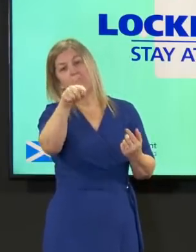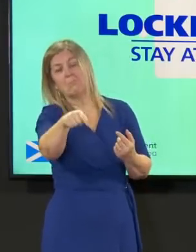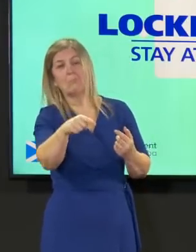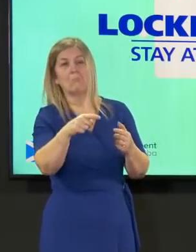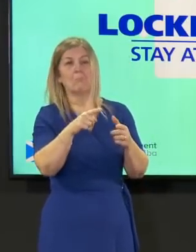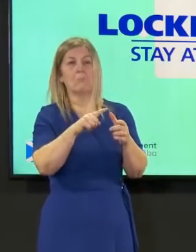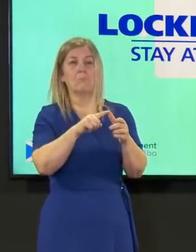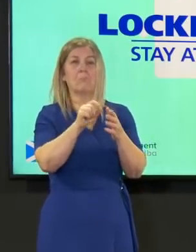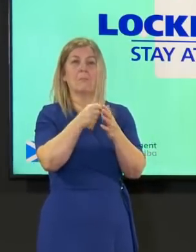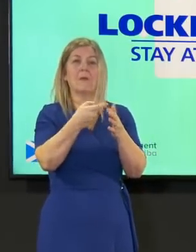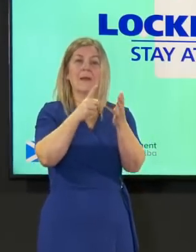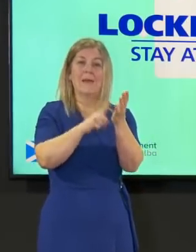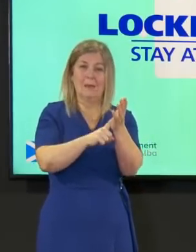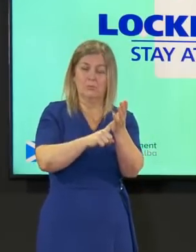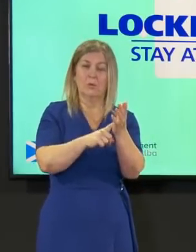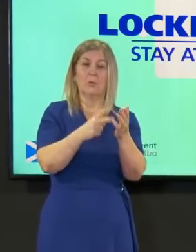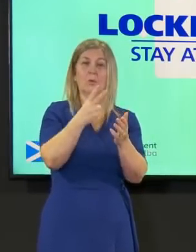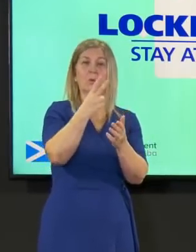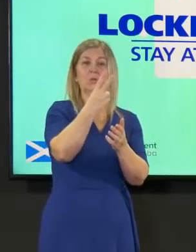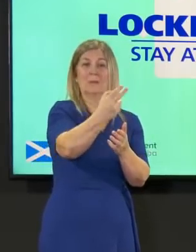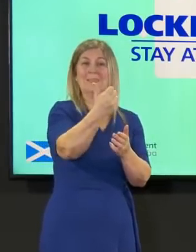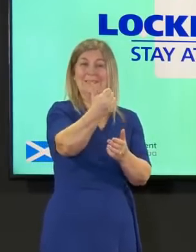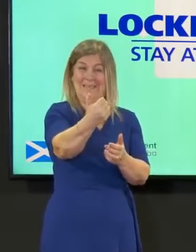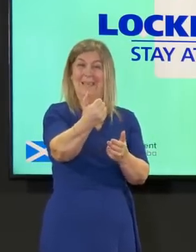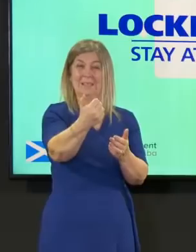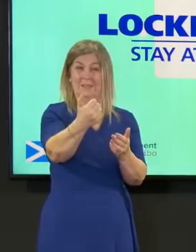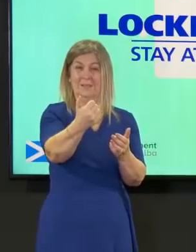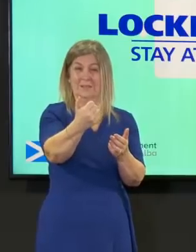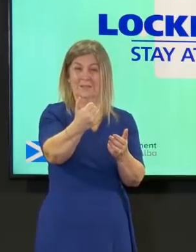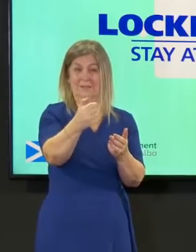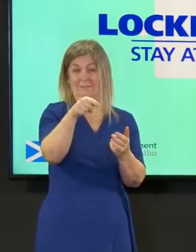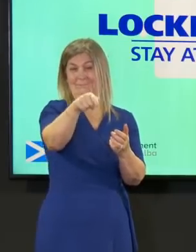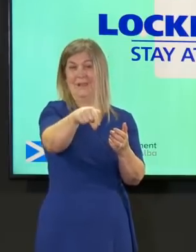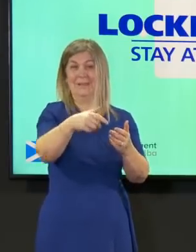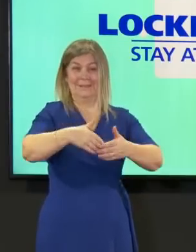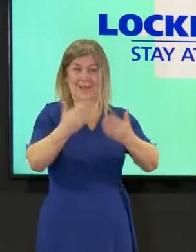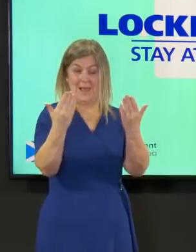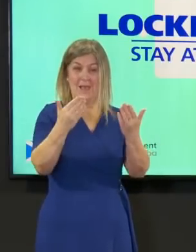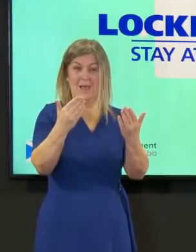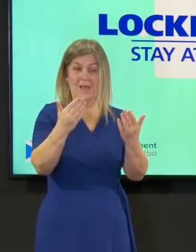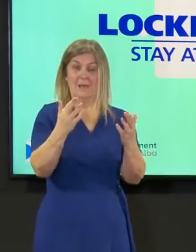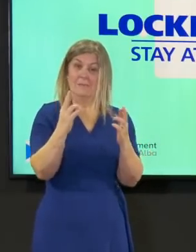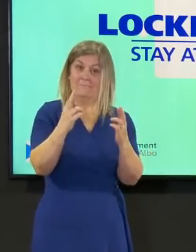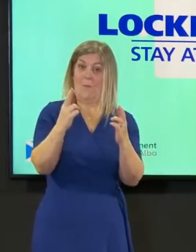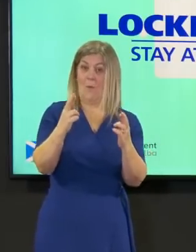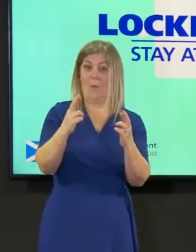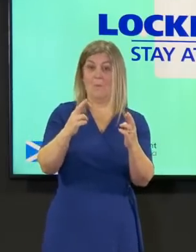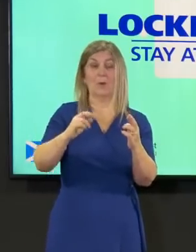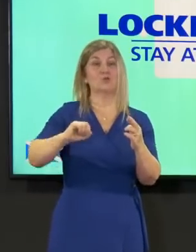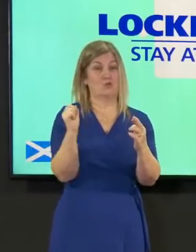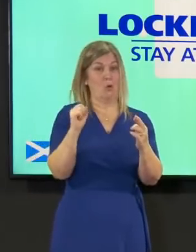the 26th of april was the indicative date that the whole country can move from where it is now